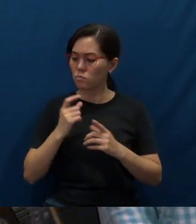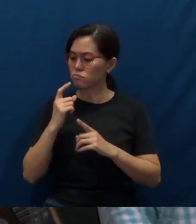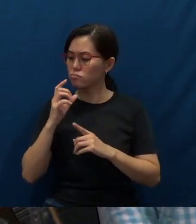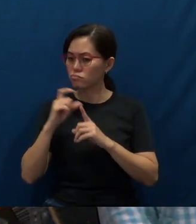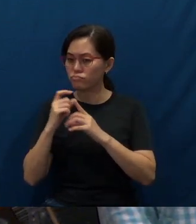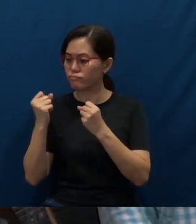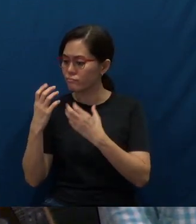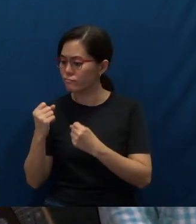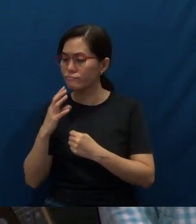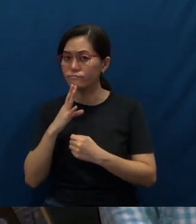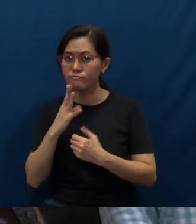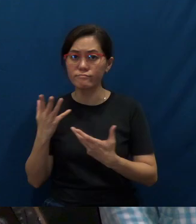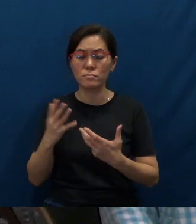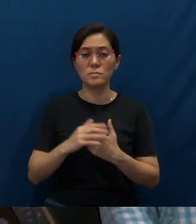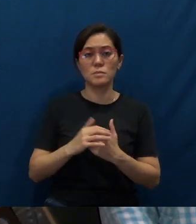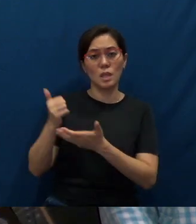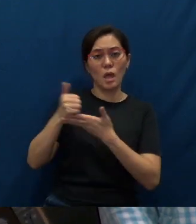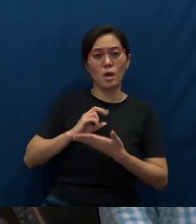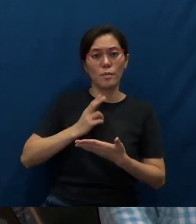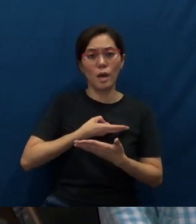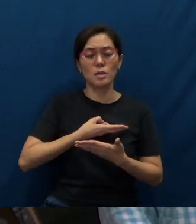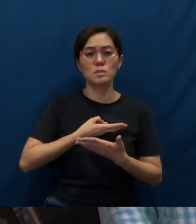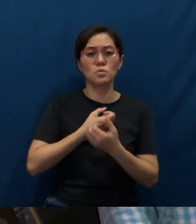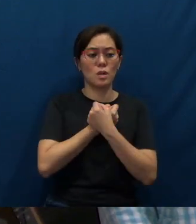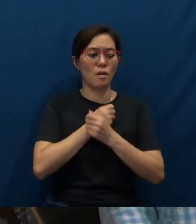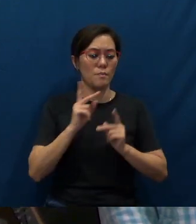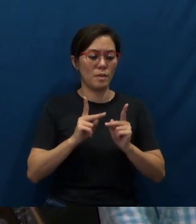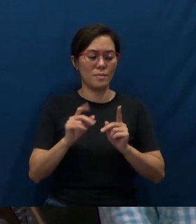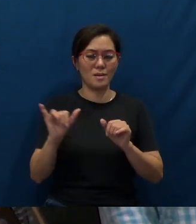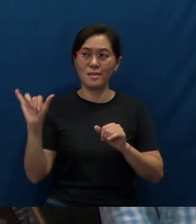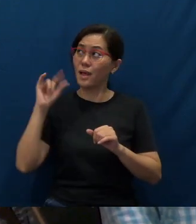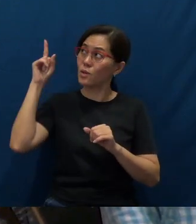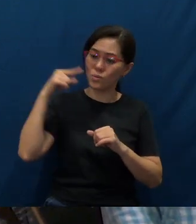And Lord, help us to love people as you love them.